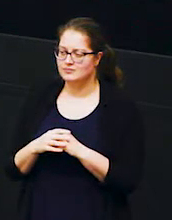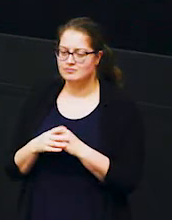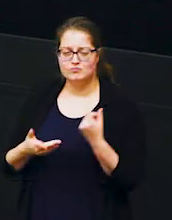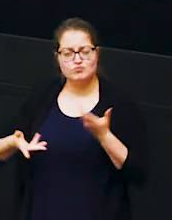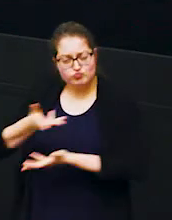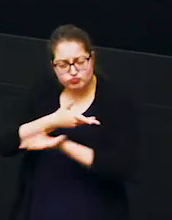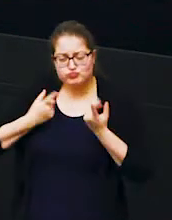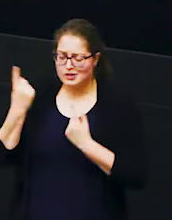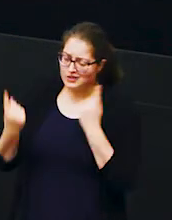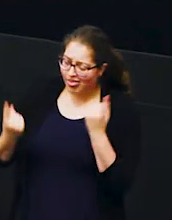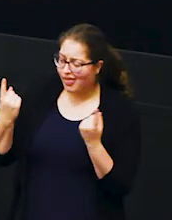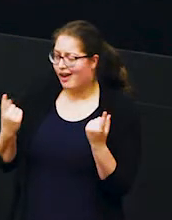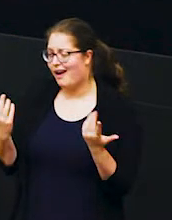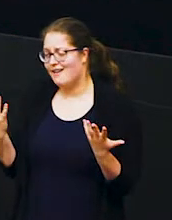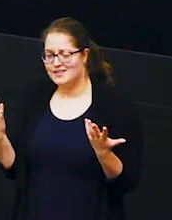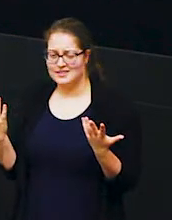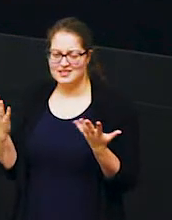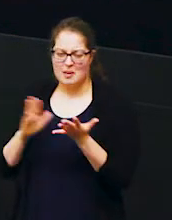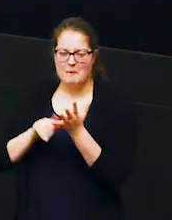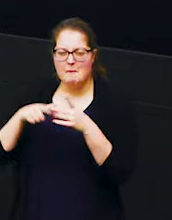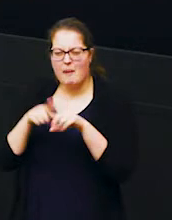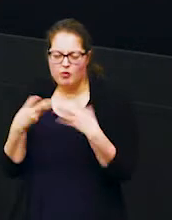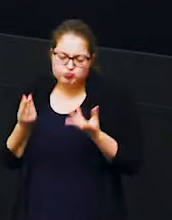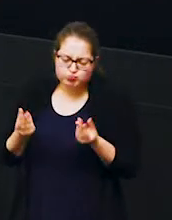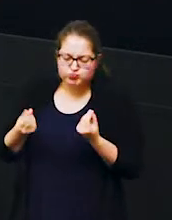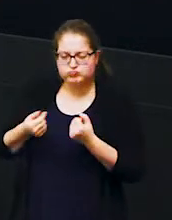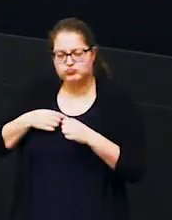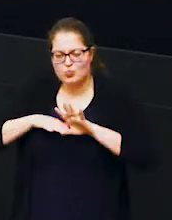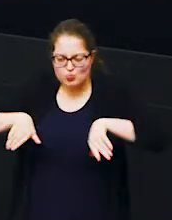with one another they spend time mud bathing and swimming and it's